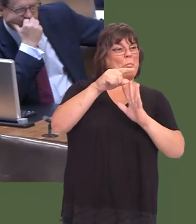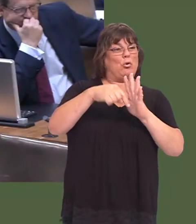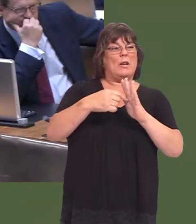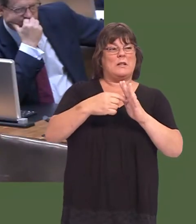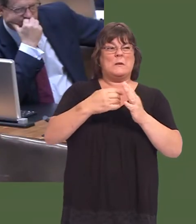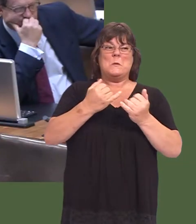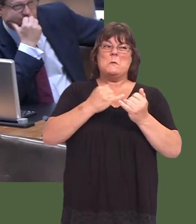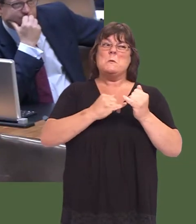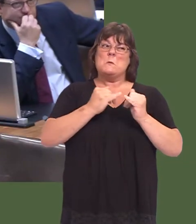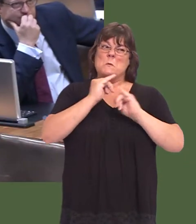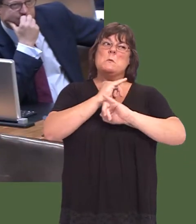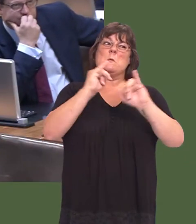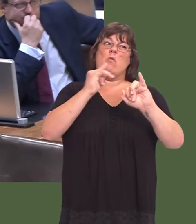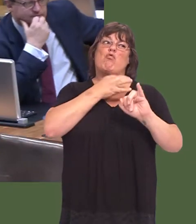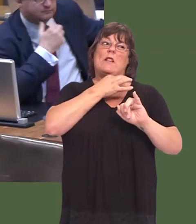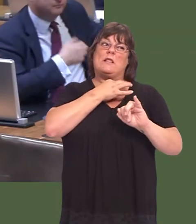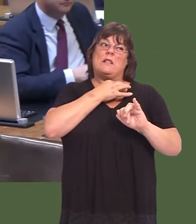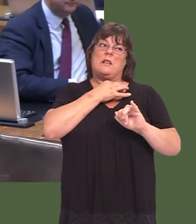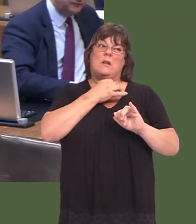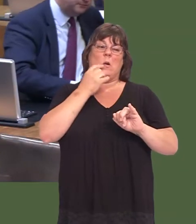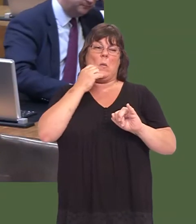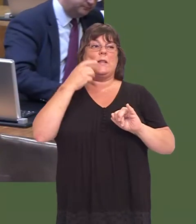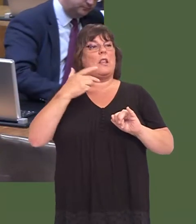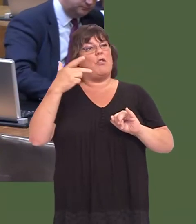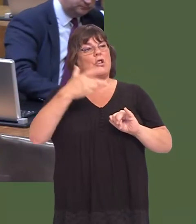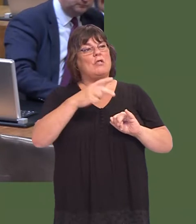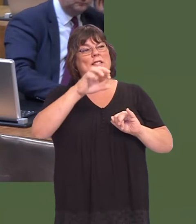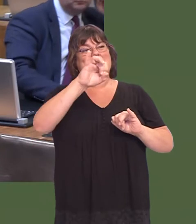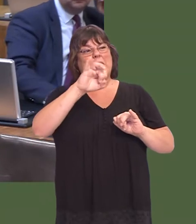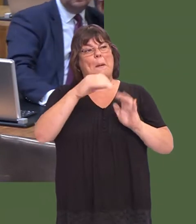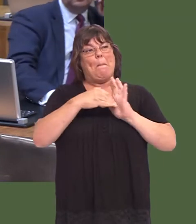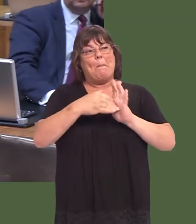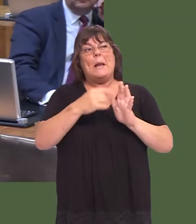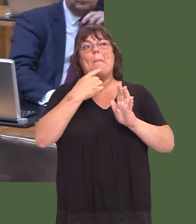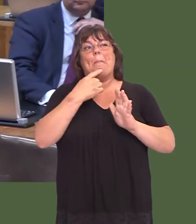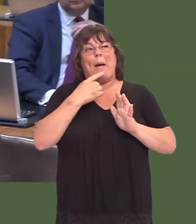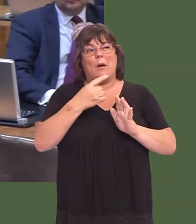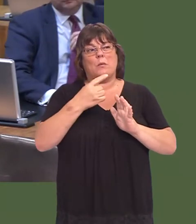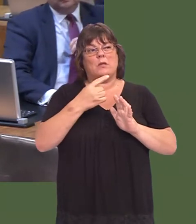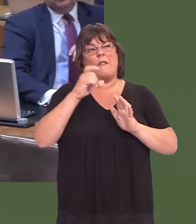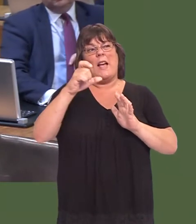our judgement, that we would see £373 million lost to the Welsh capital budget.